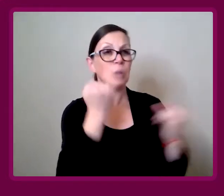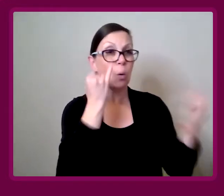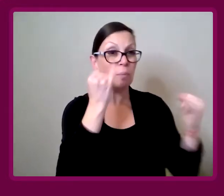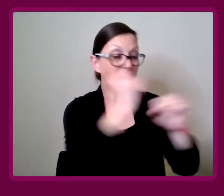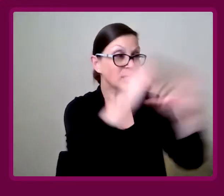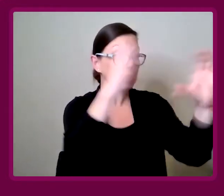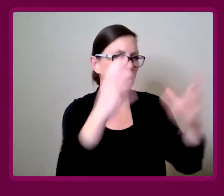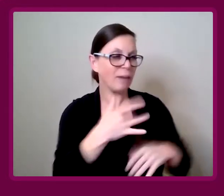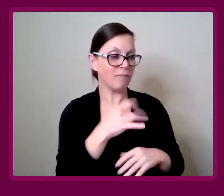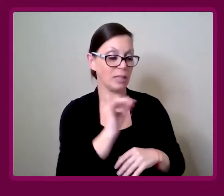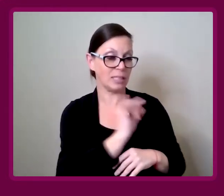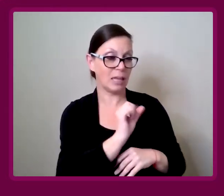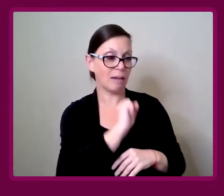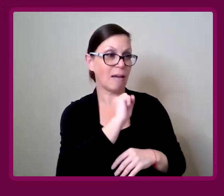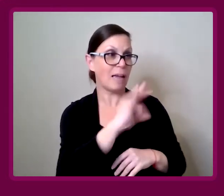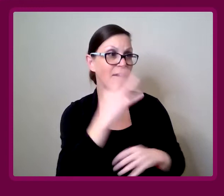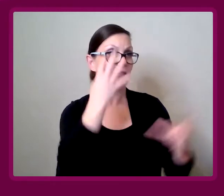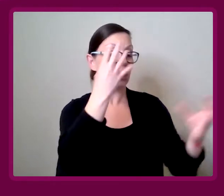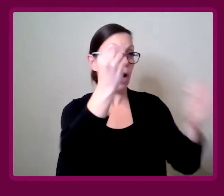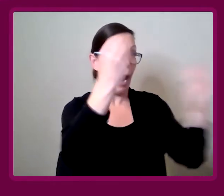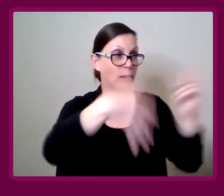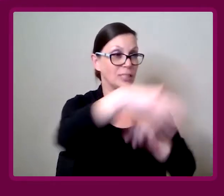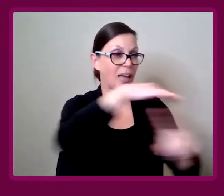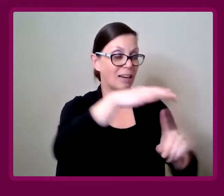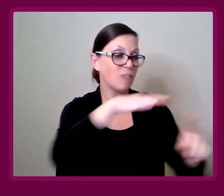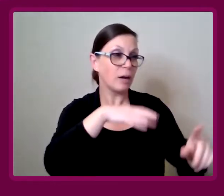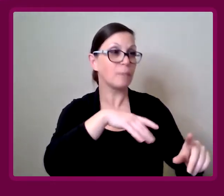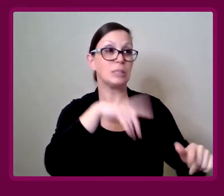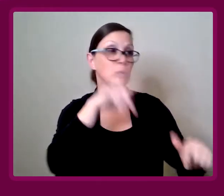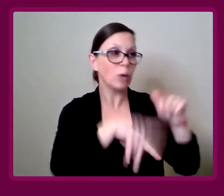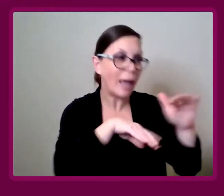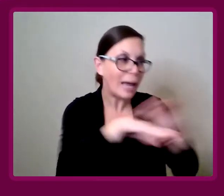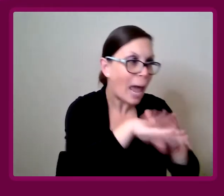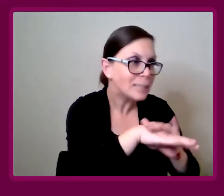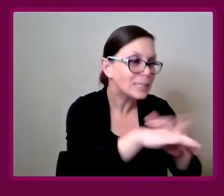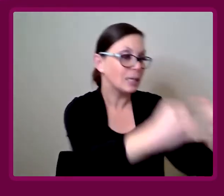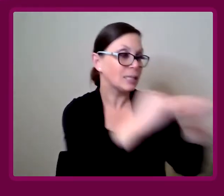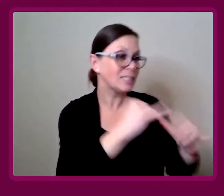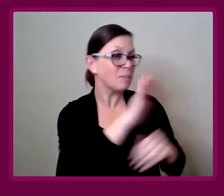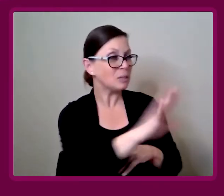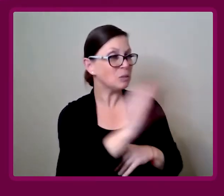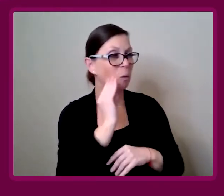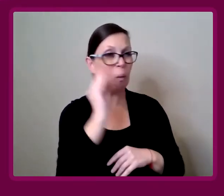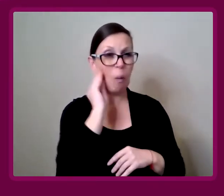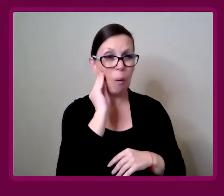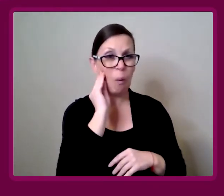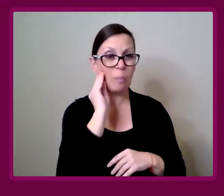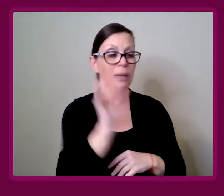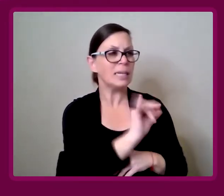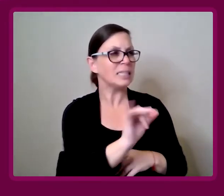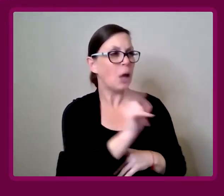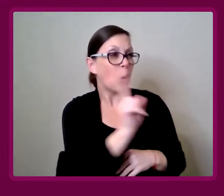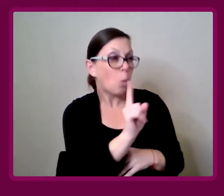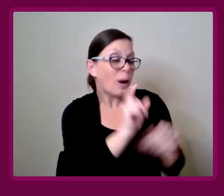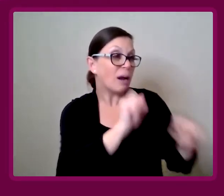Imagine what it feels like when your outside environment is inaccessible, and so is your home.